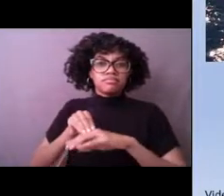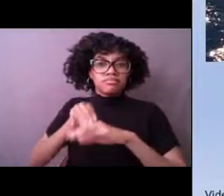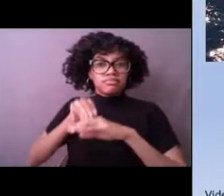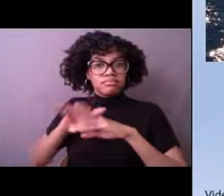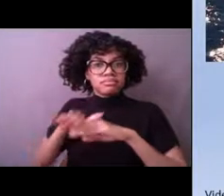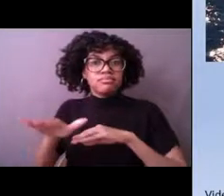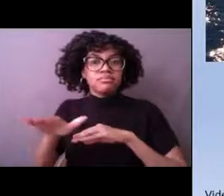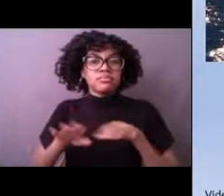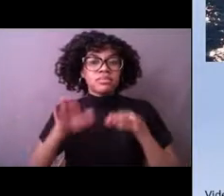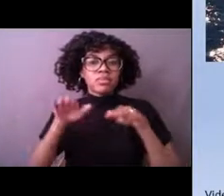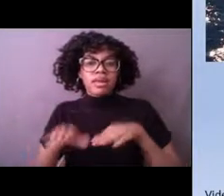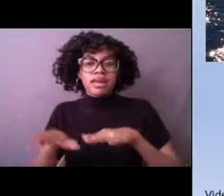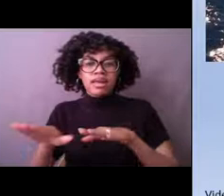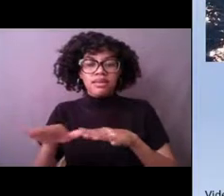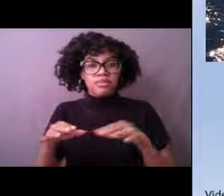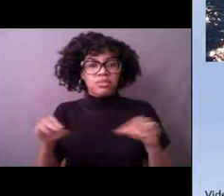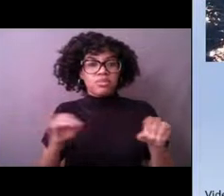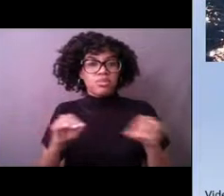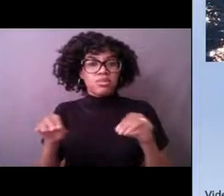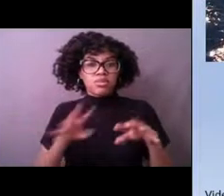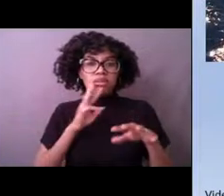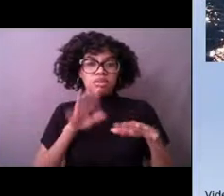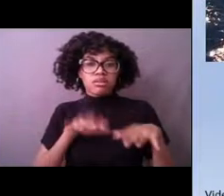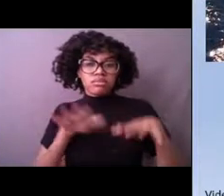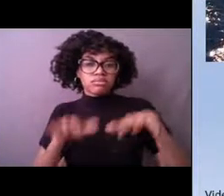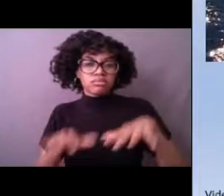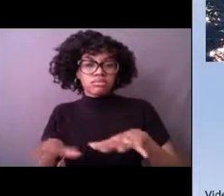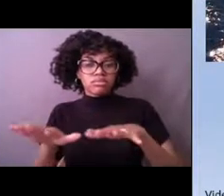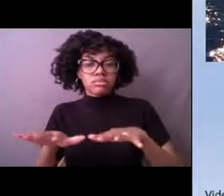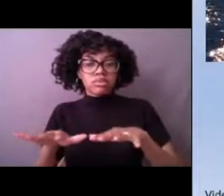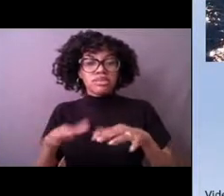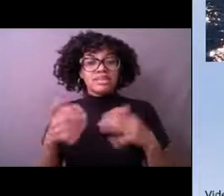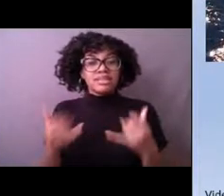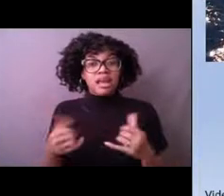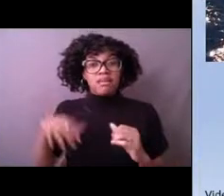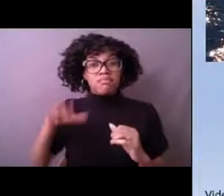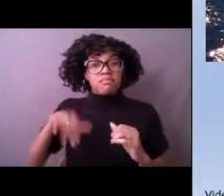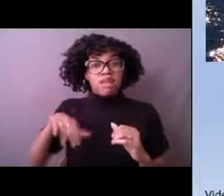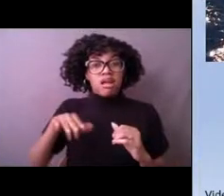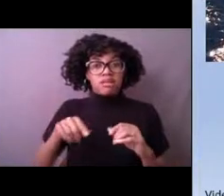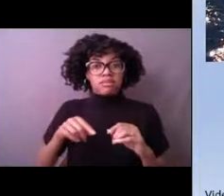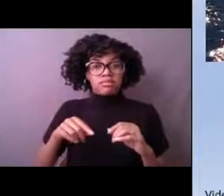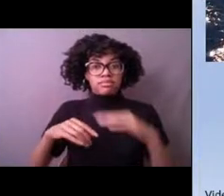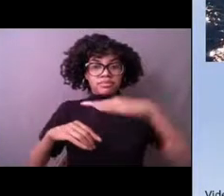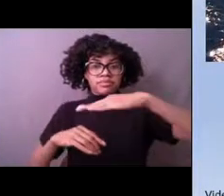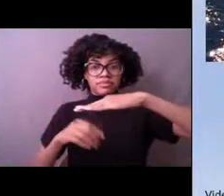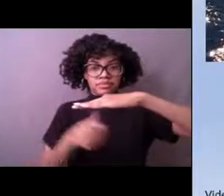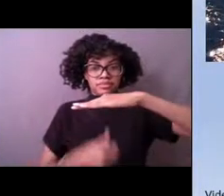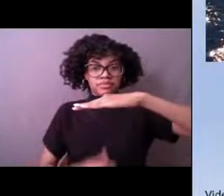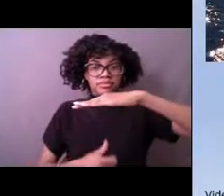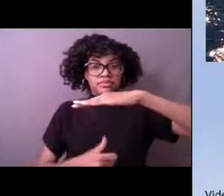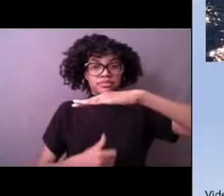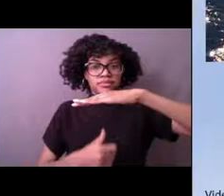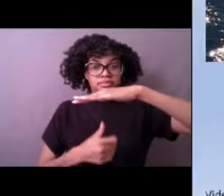And this sensor at the bottom of the ocean down here measures that wave,